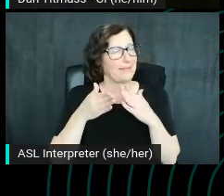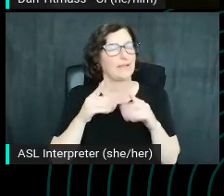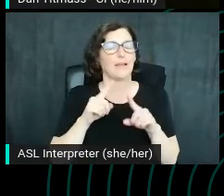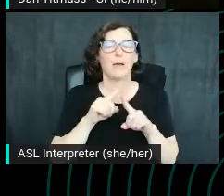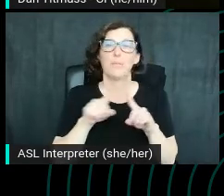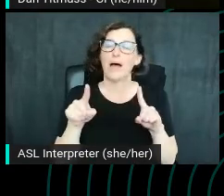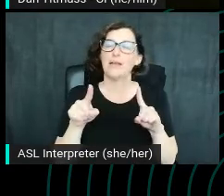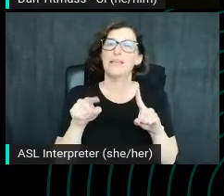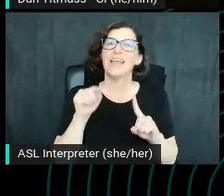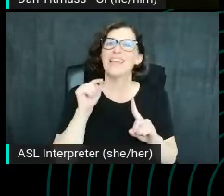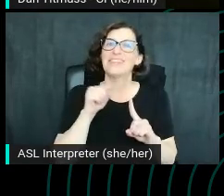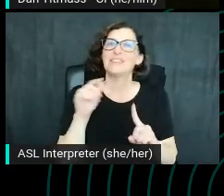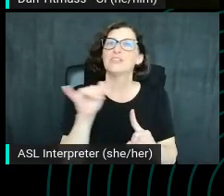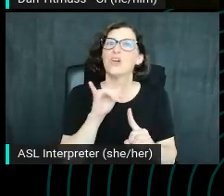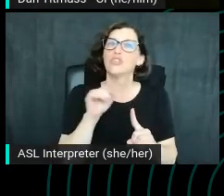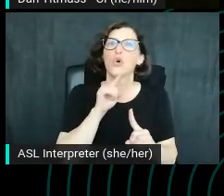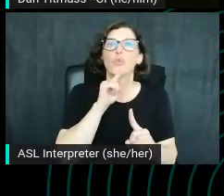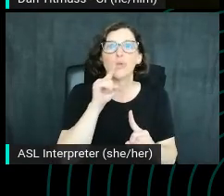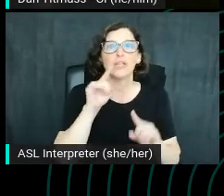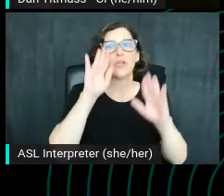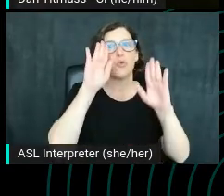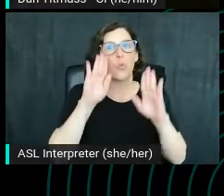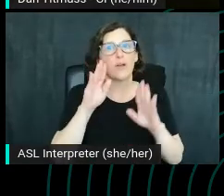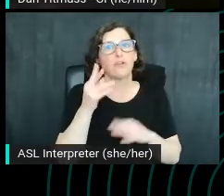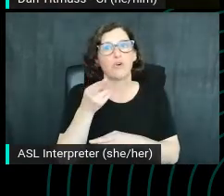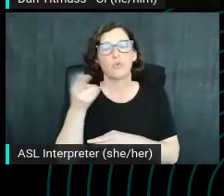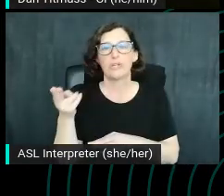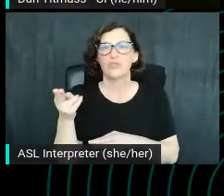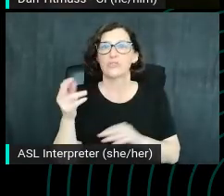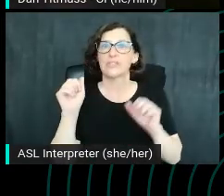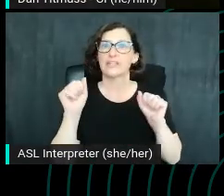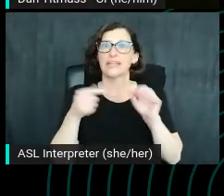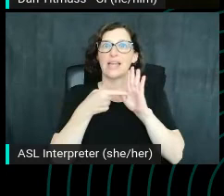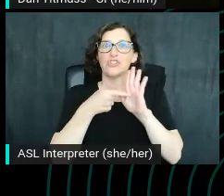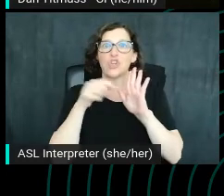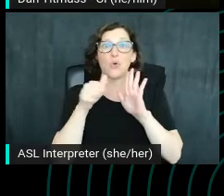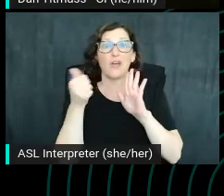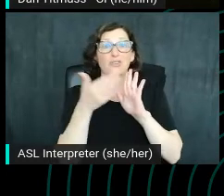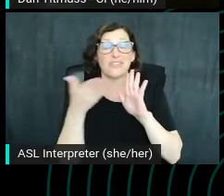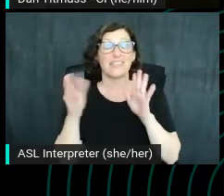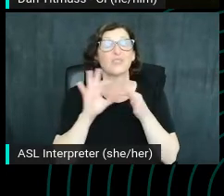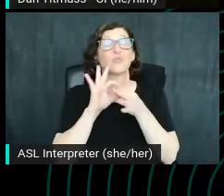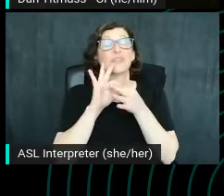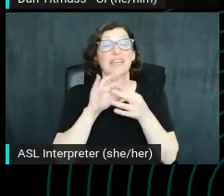This is also a really really good resource because it can show other things that are related to the search we're making.